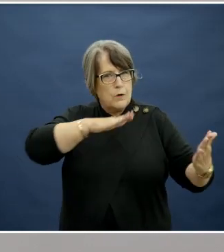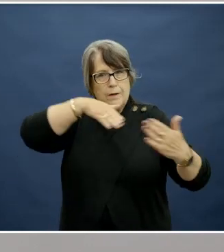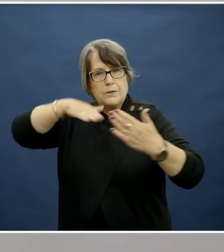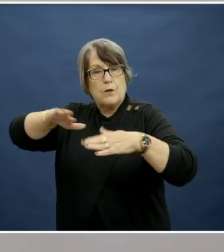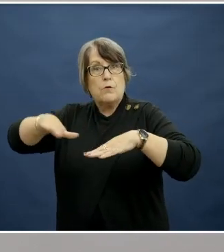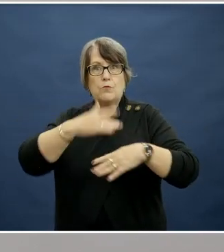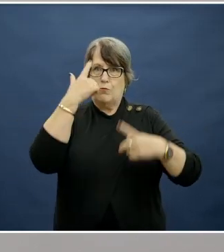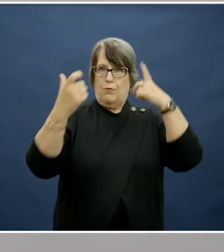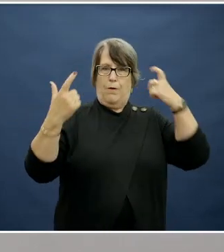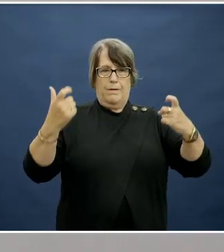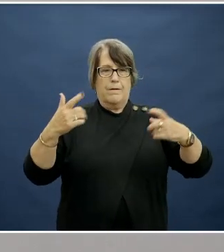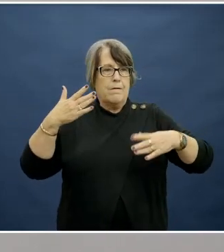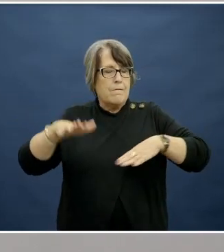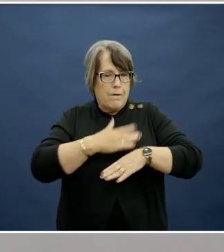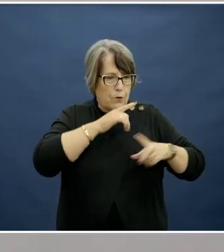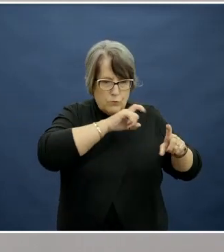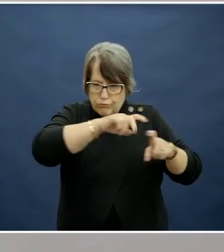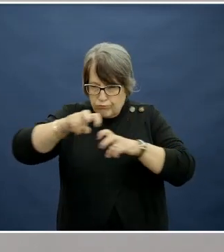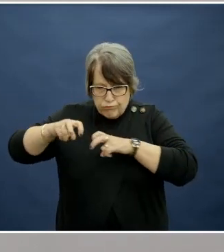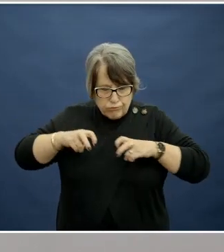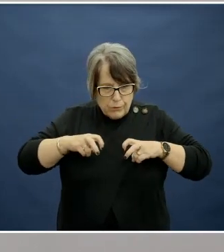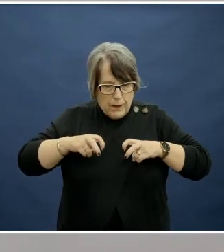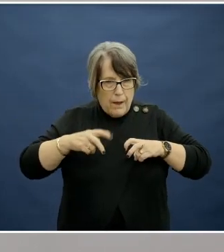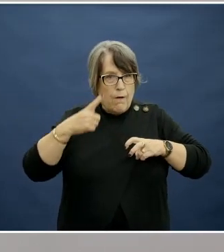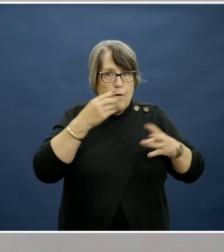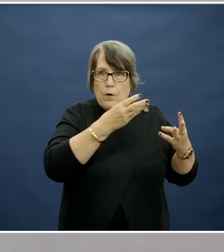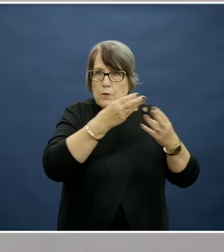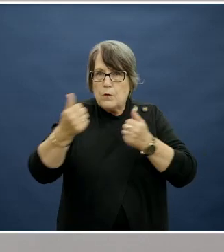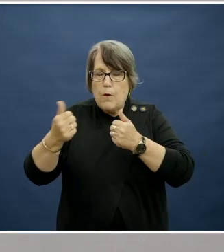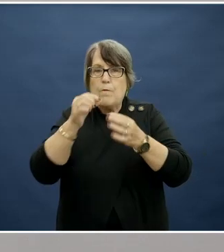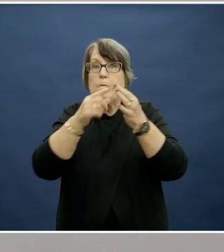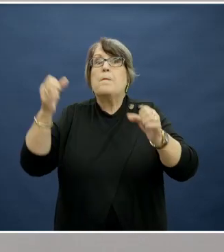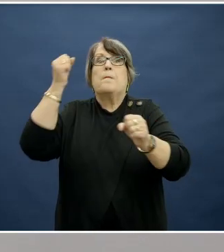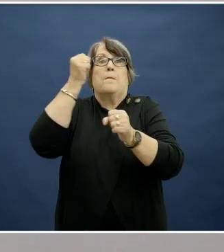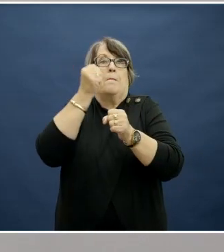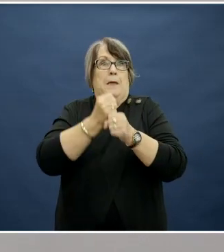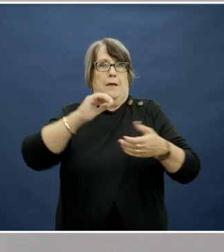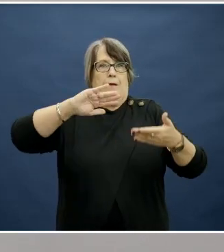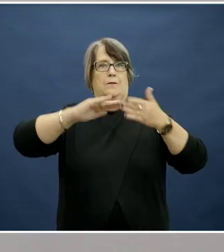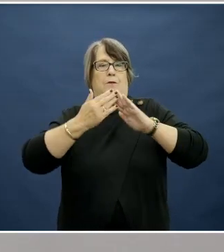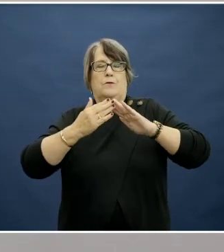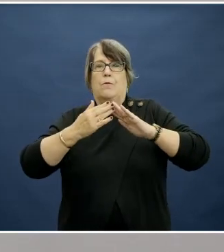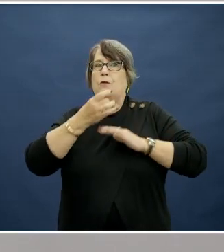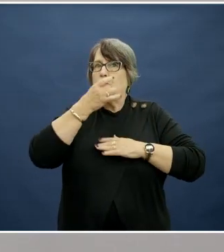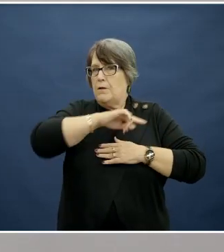bravely investigate with a view to resolve some of the big societal challenges of our time.